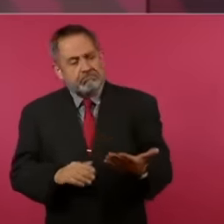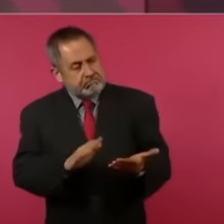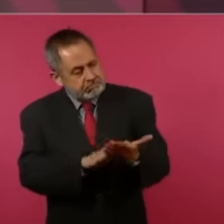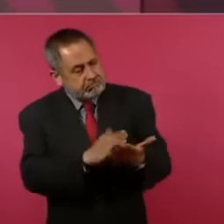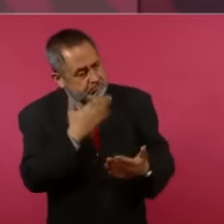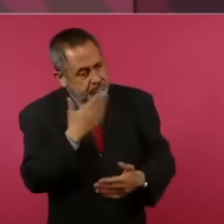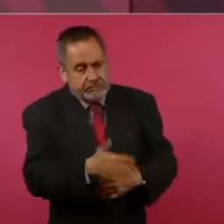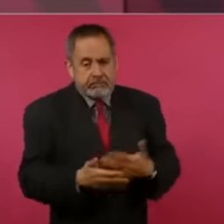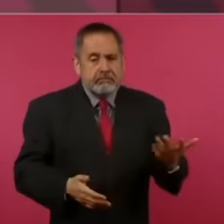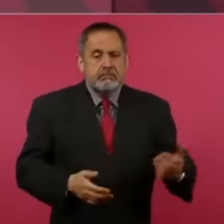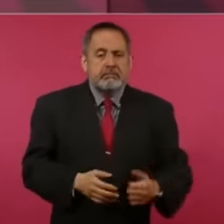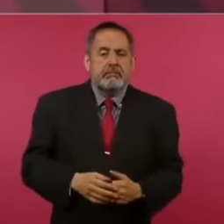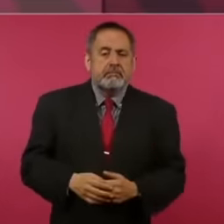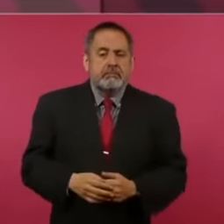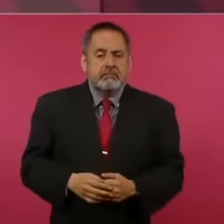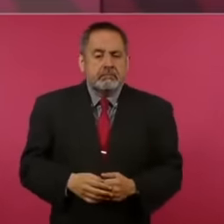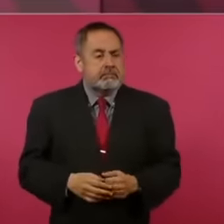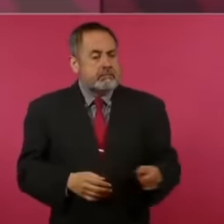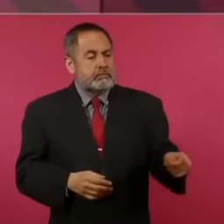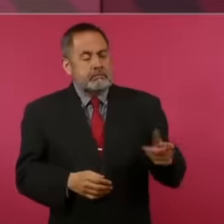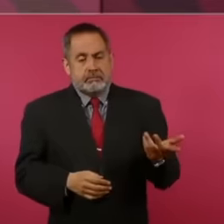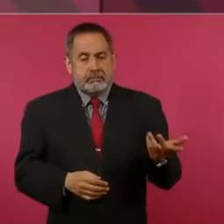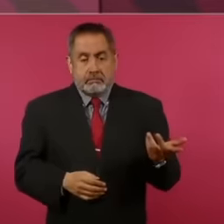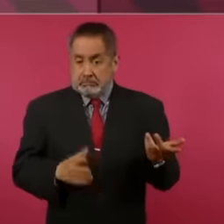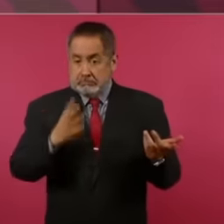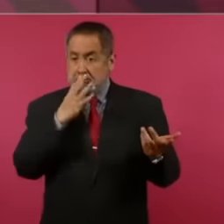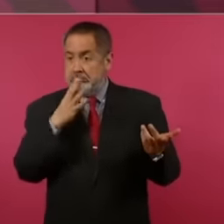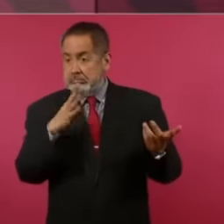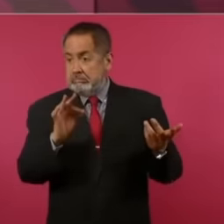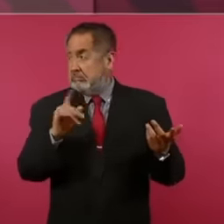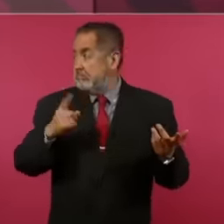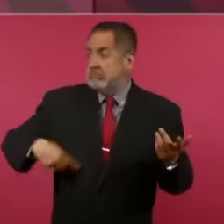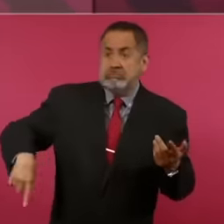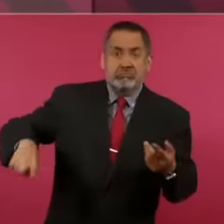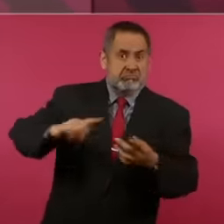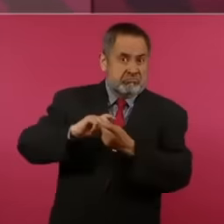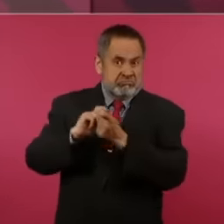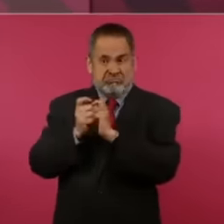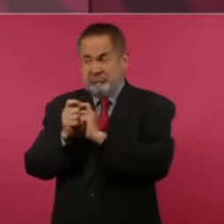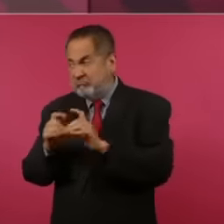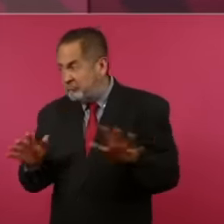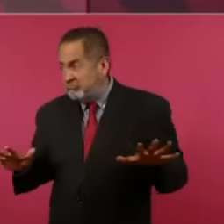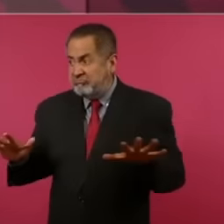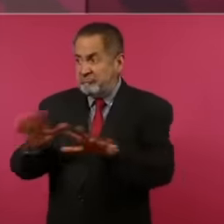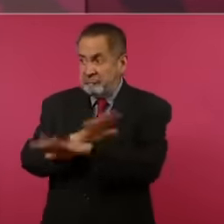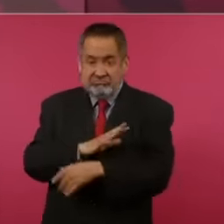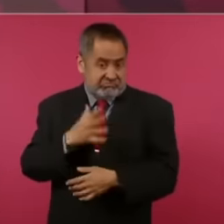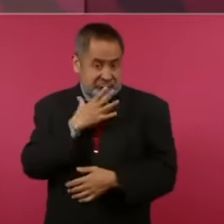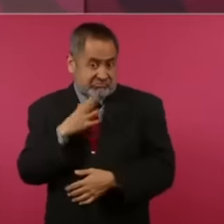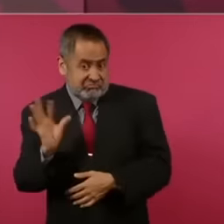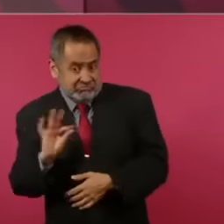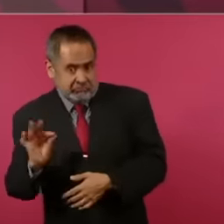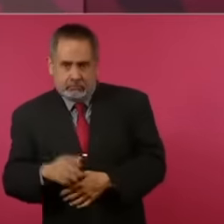it is no small thing. carry out a transformation peacefully